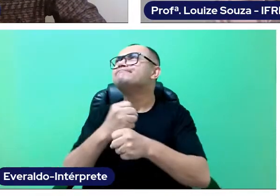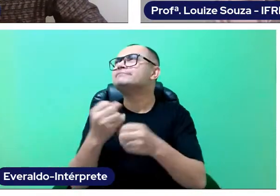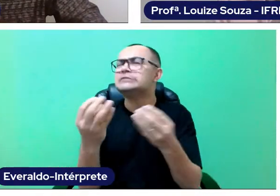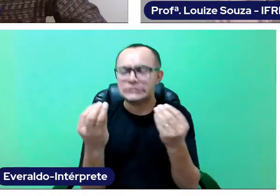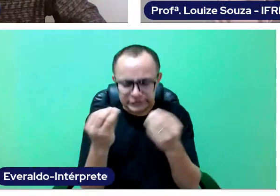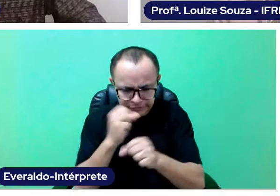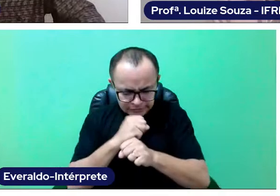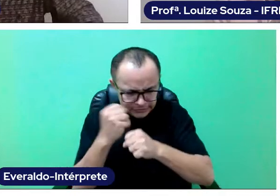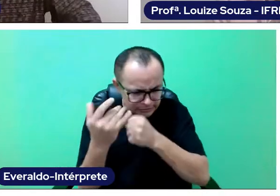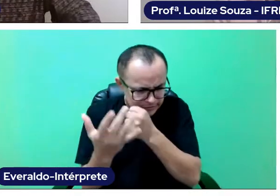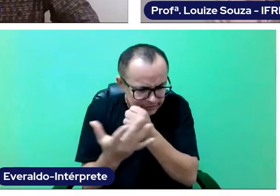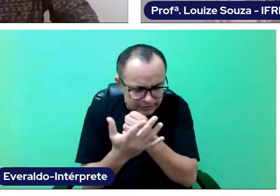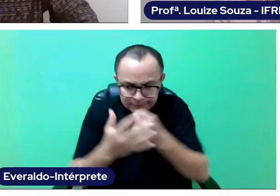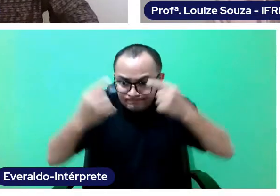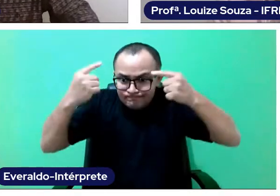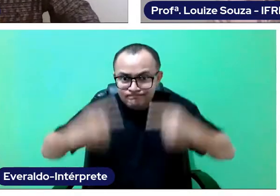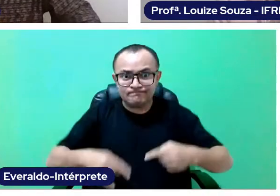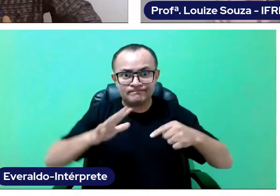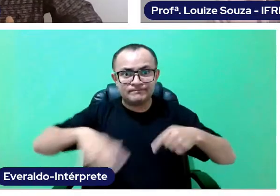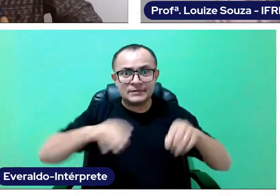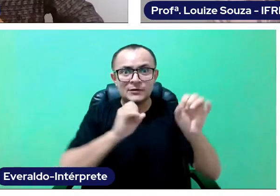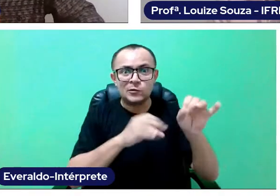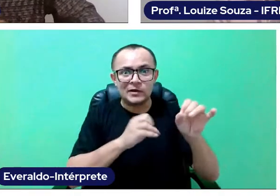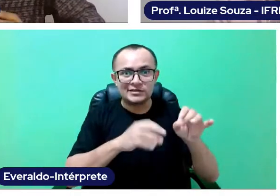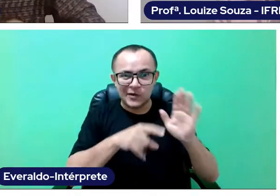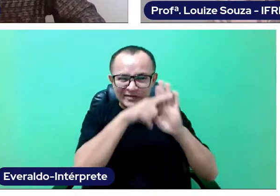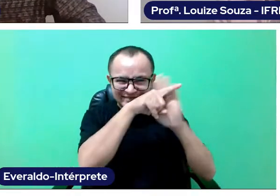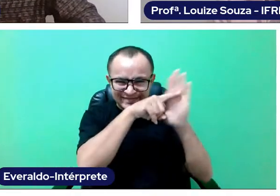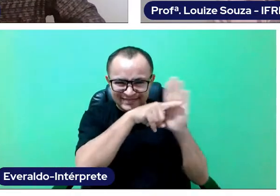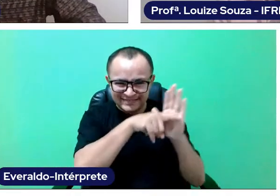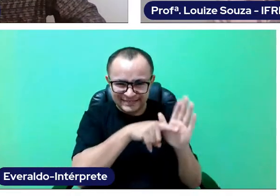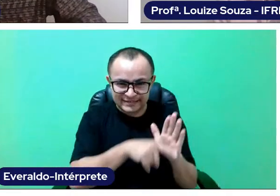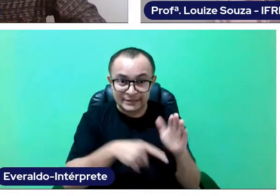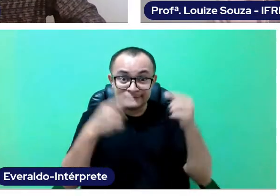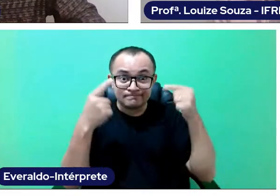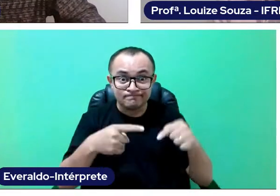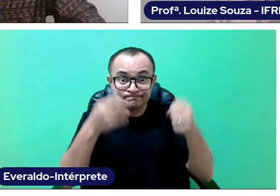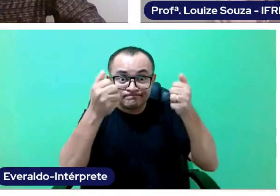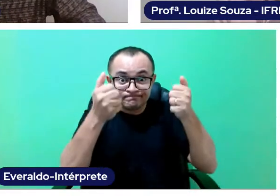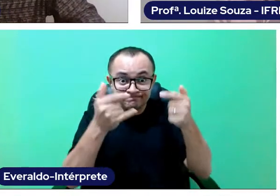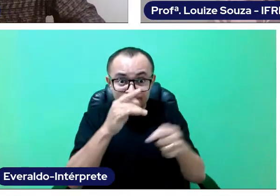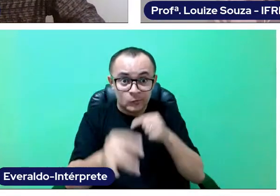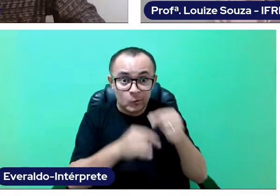and a number of researchers are pointing out different ways to minimize these inequalities that were created.